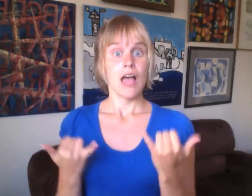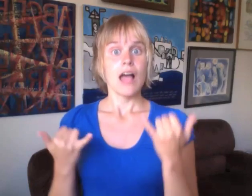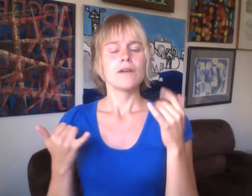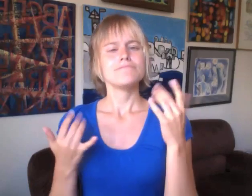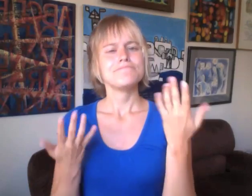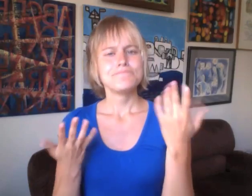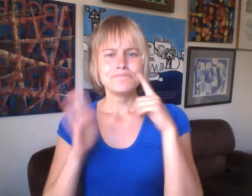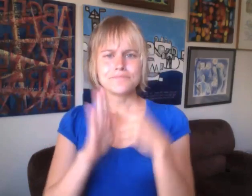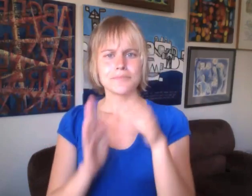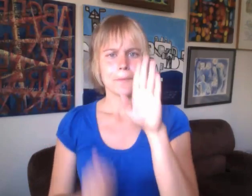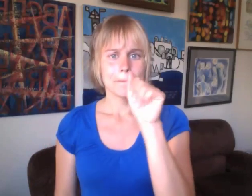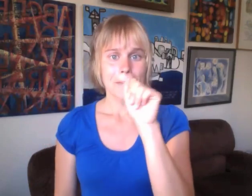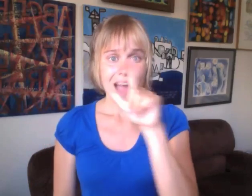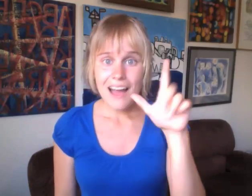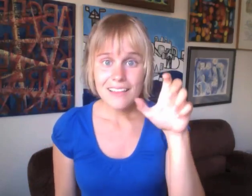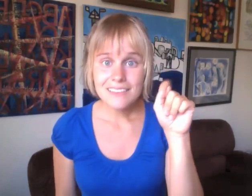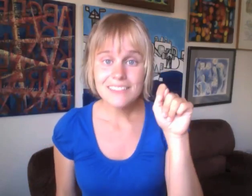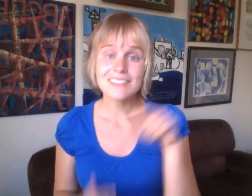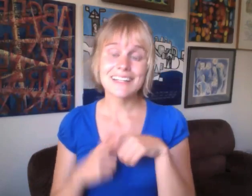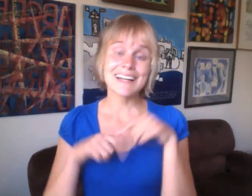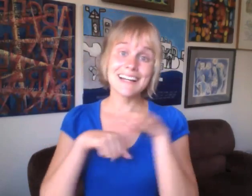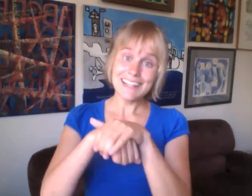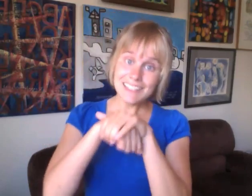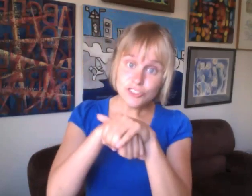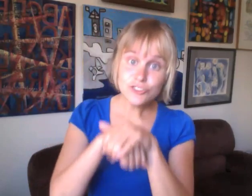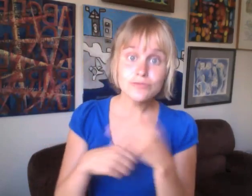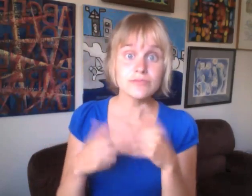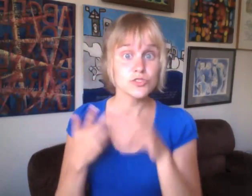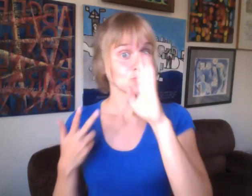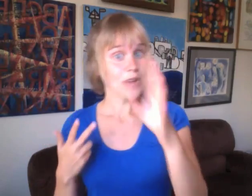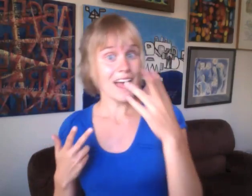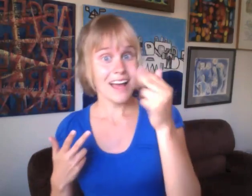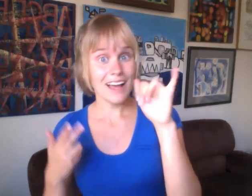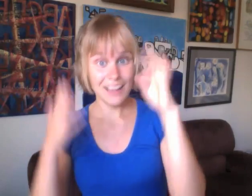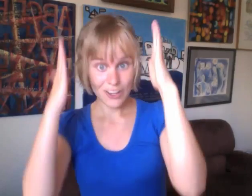Ballet, the English language, and straight hair always would